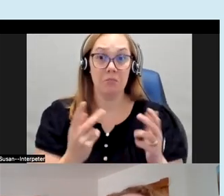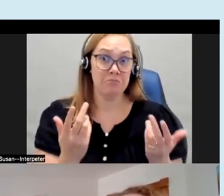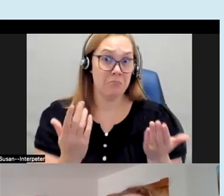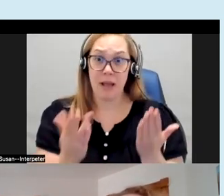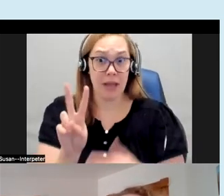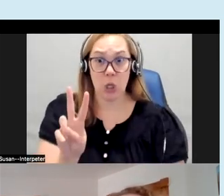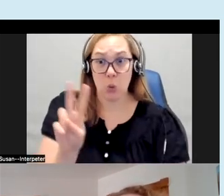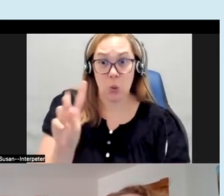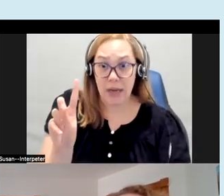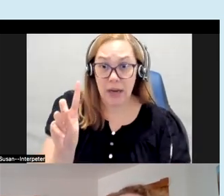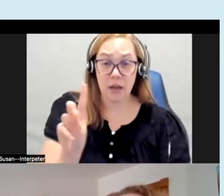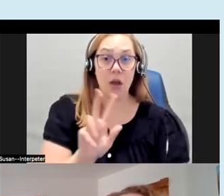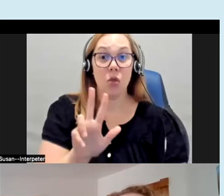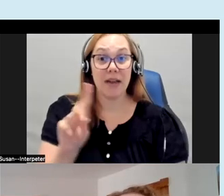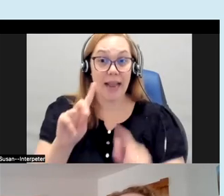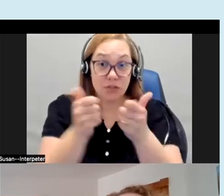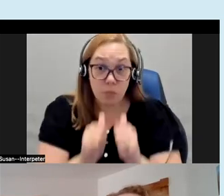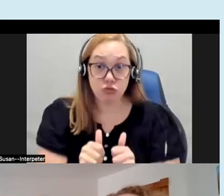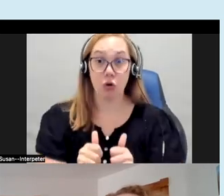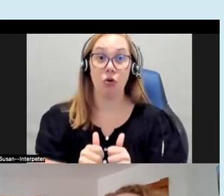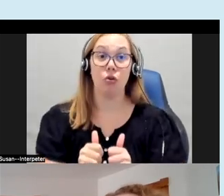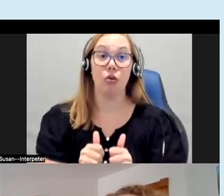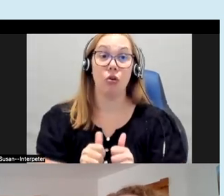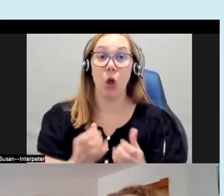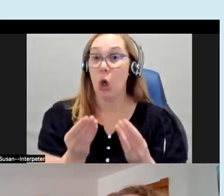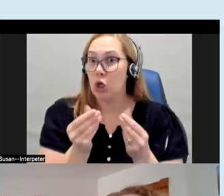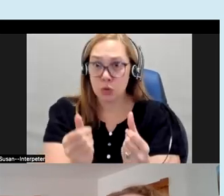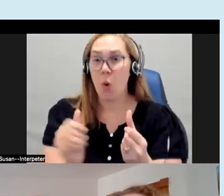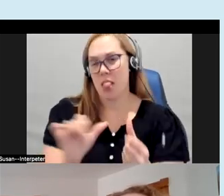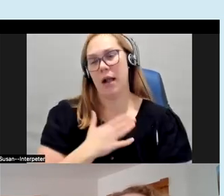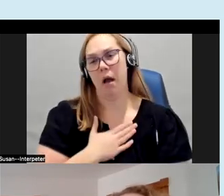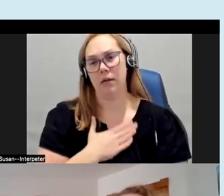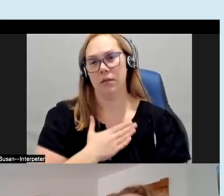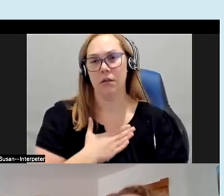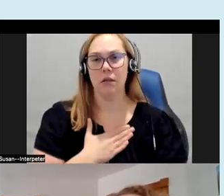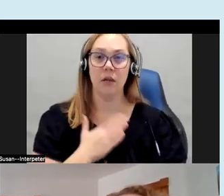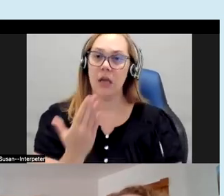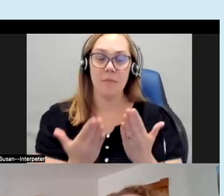it could be 3D sculpture it could be smooth like mine it could be textured